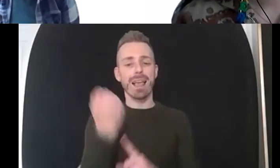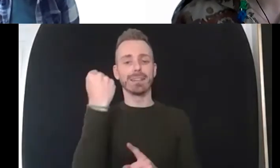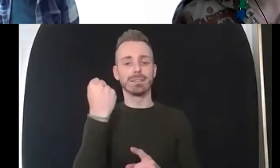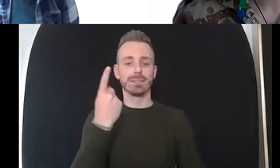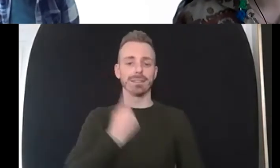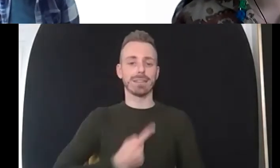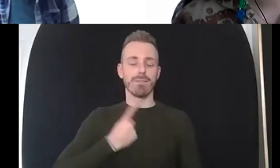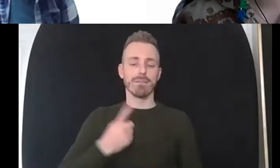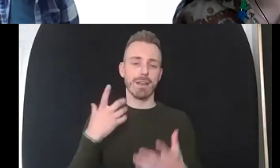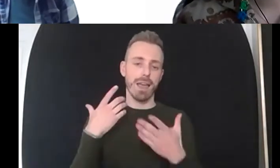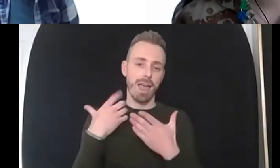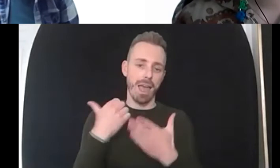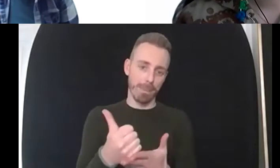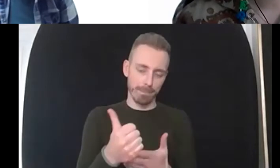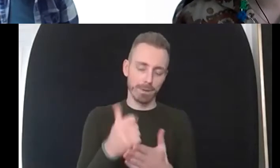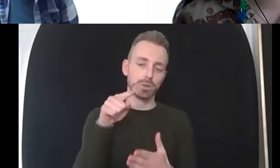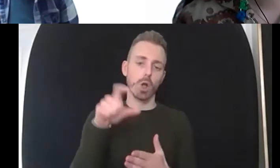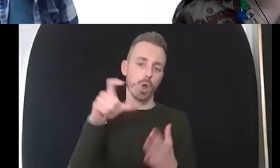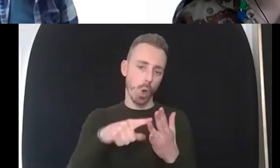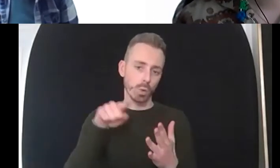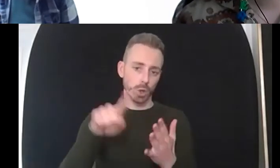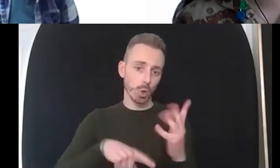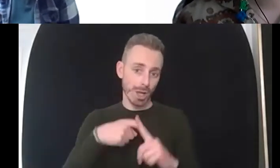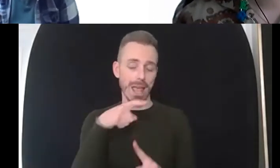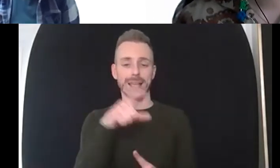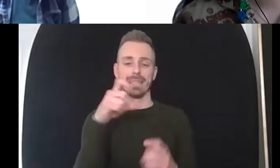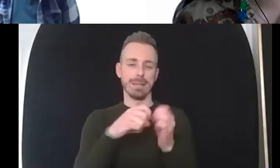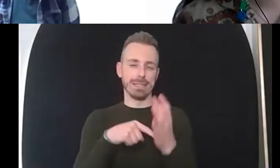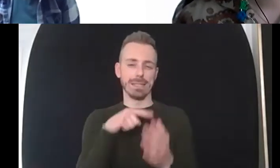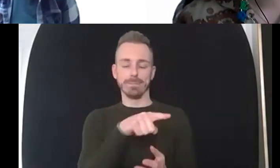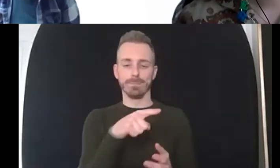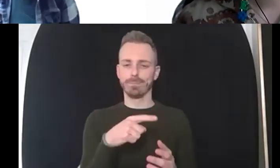okay and um that's that's worth having looks lots of material on there there's material about